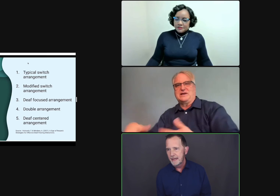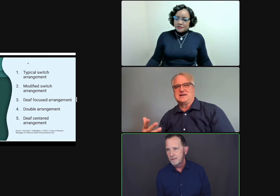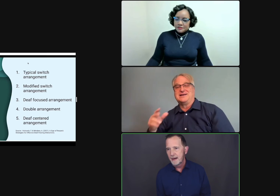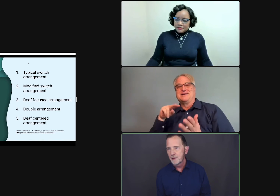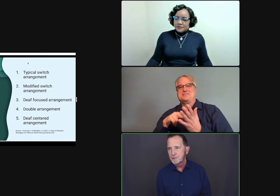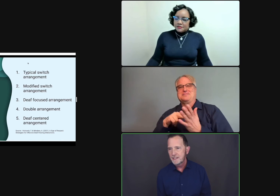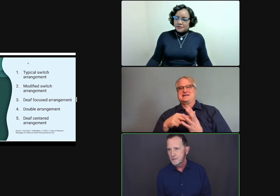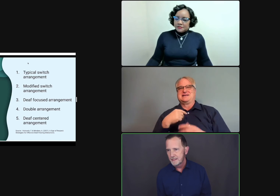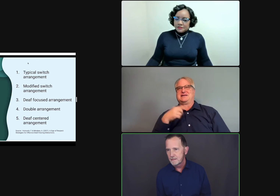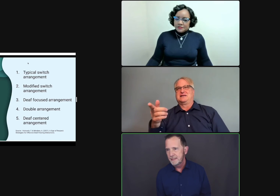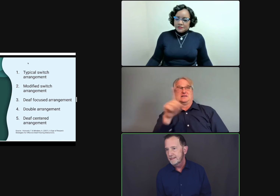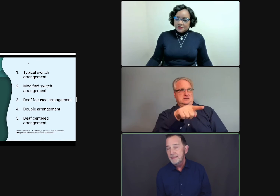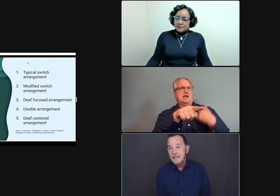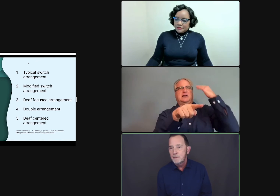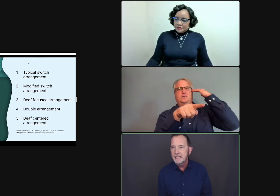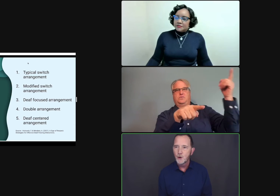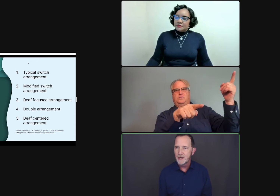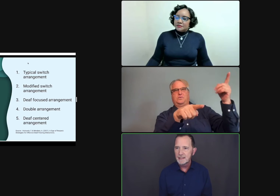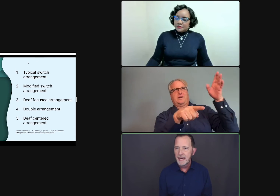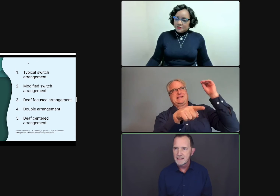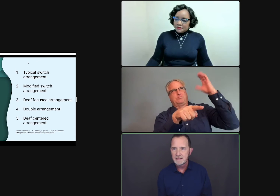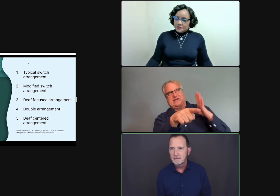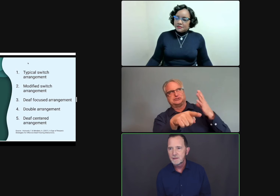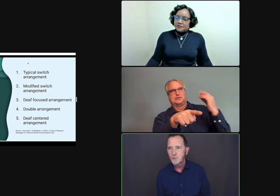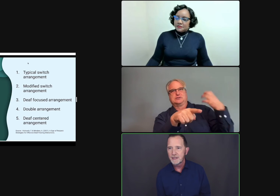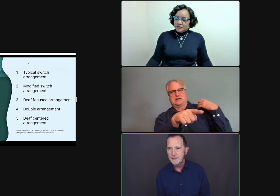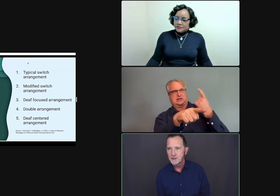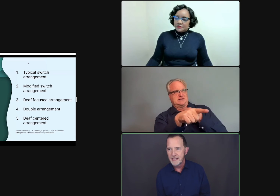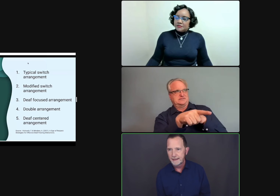made by other participants, be it in a meeting or in a class. It's going to work in either setting.